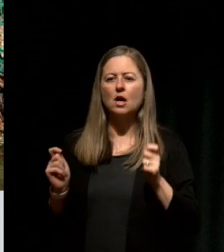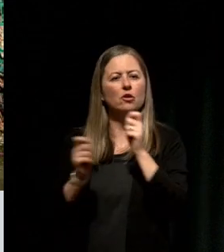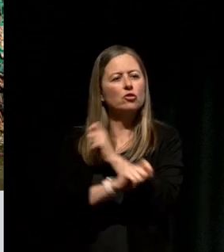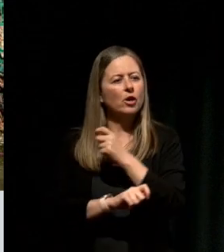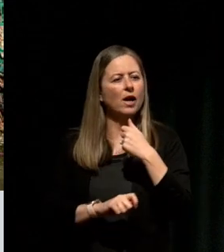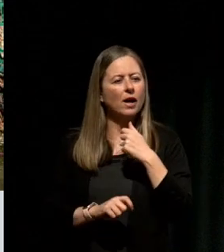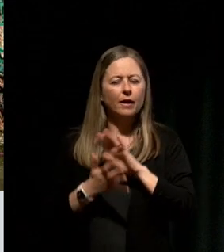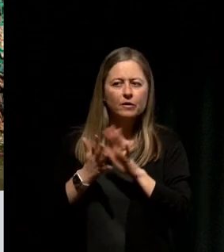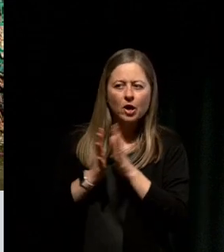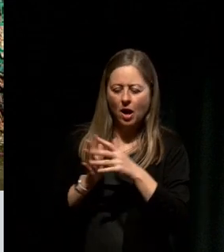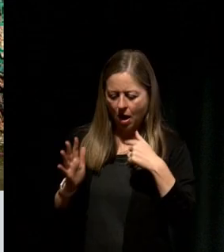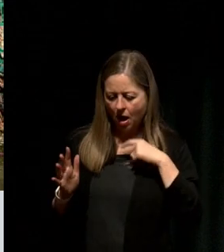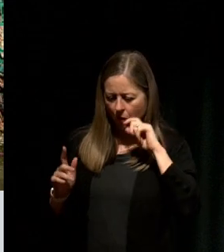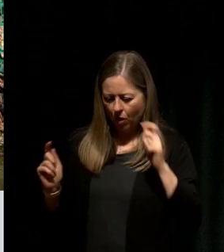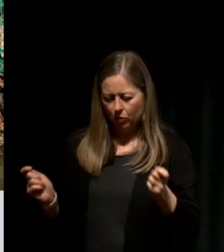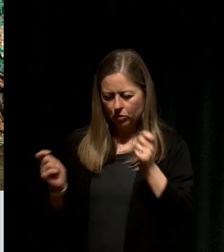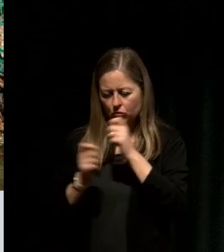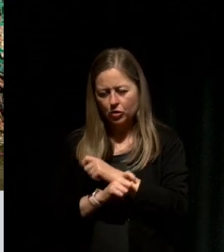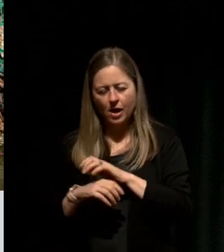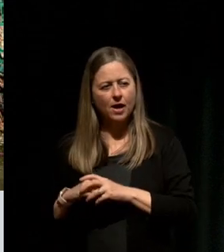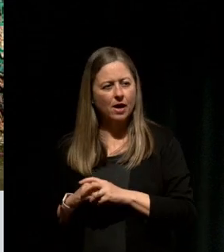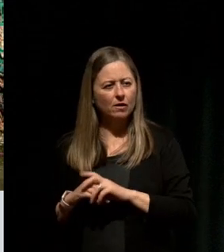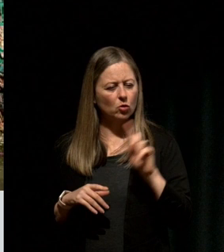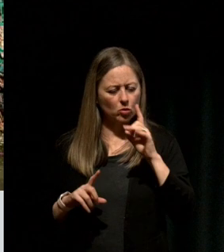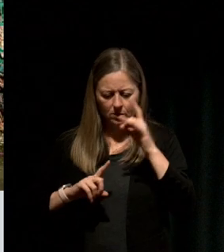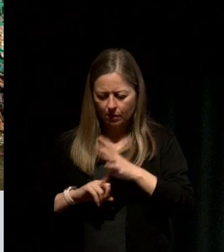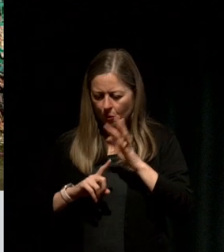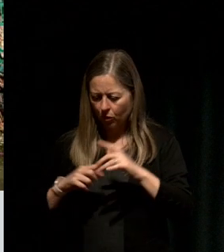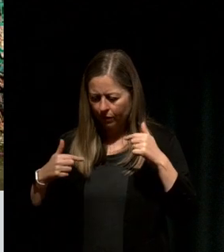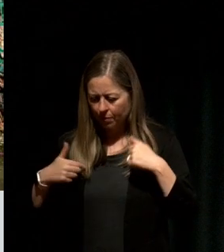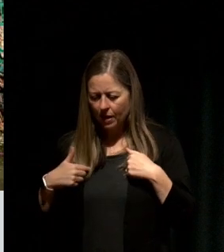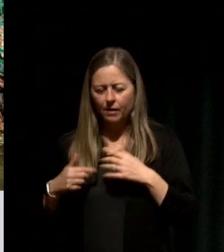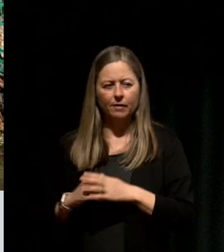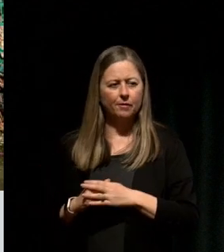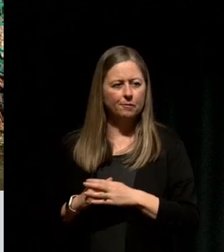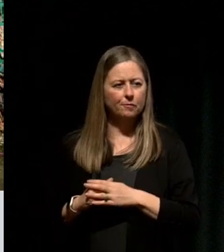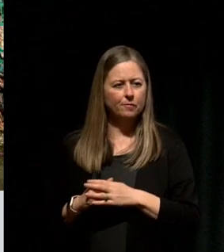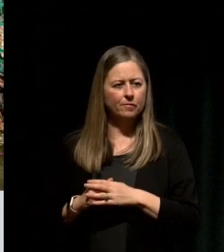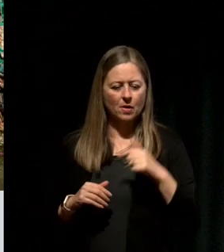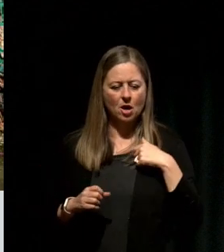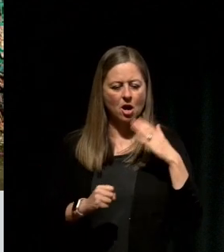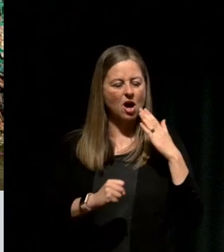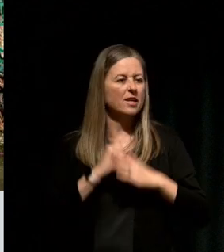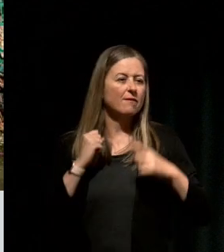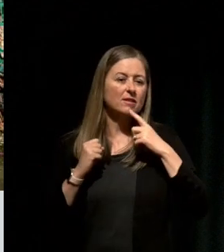And what mattered to me, and what I was resisting, and I didn't let myself say "I don't know",